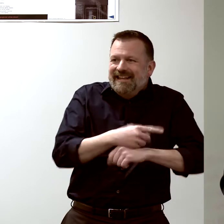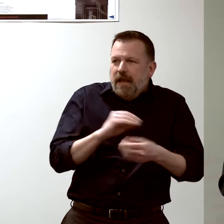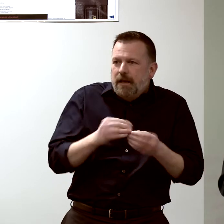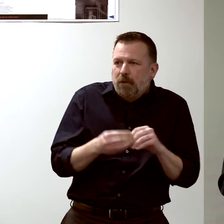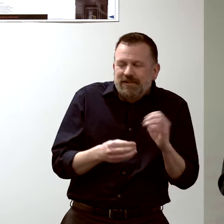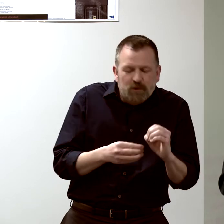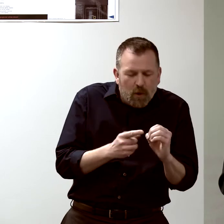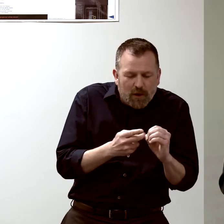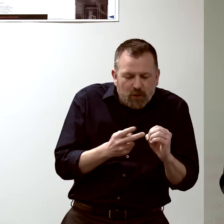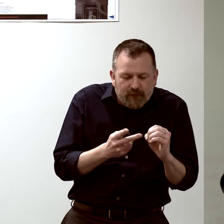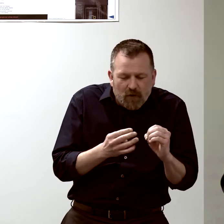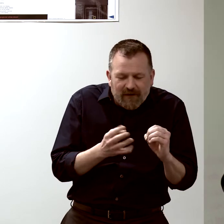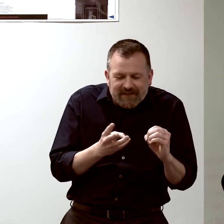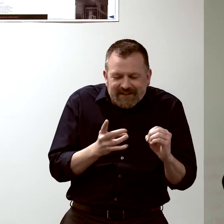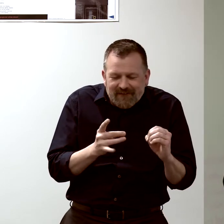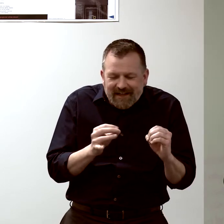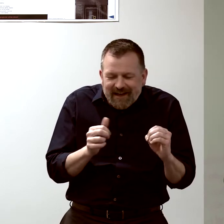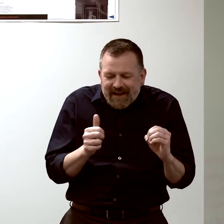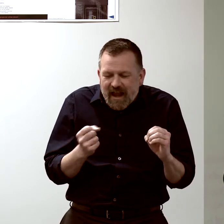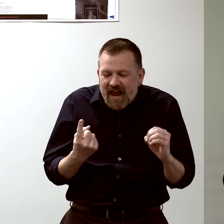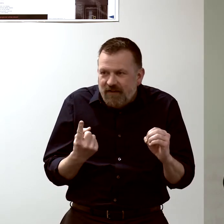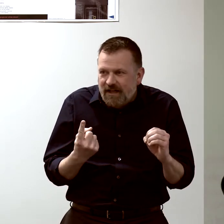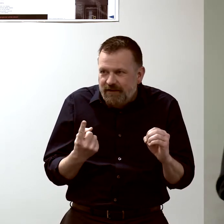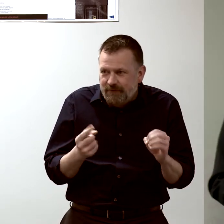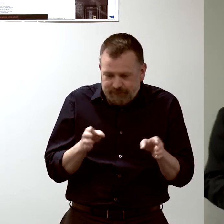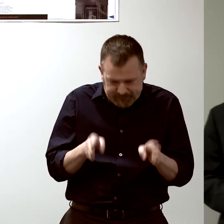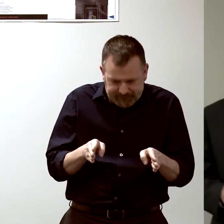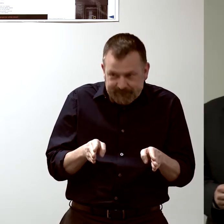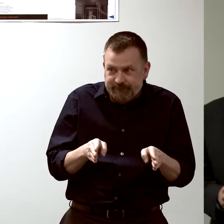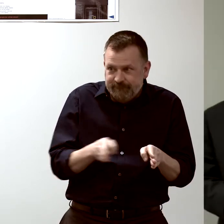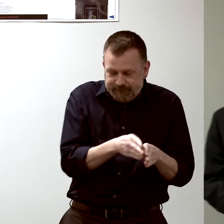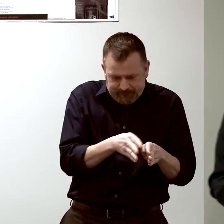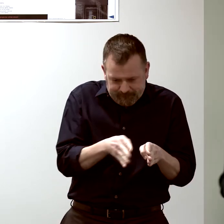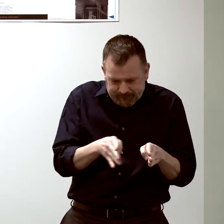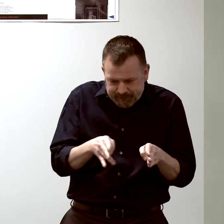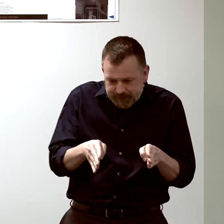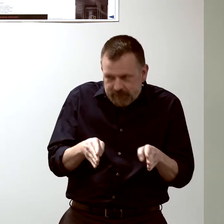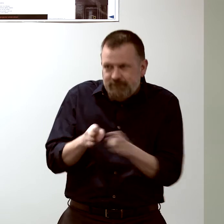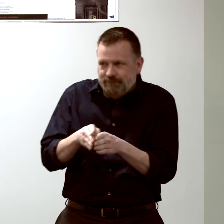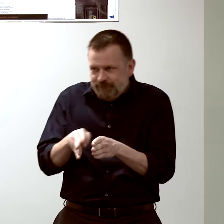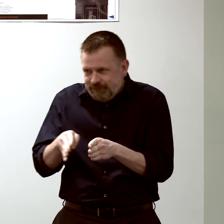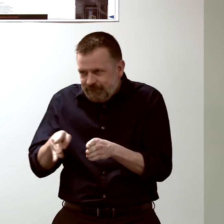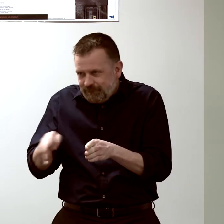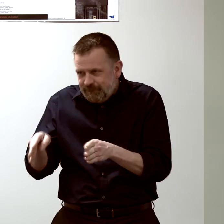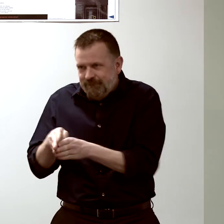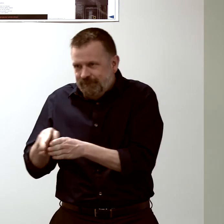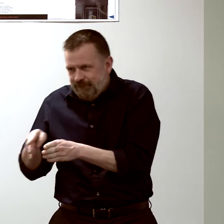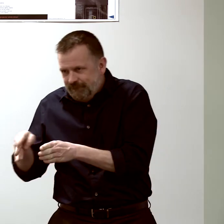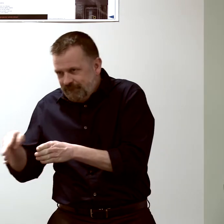3, 4, 5, all the way out to day 11 after vaccination.